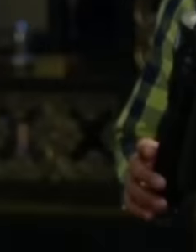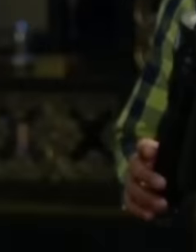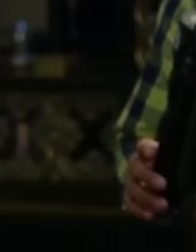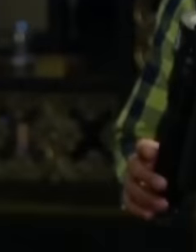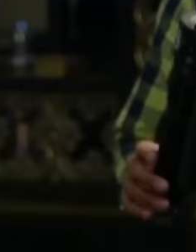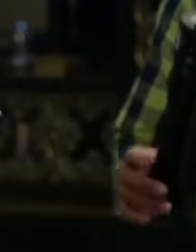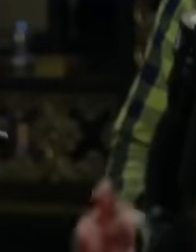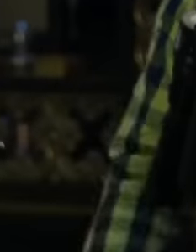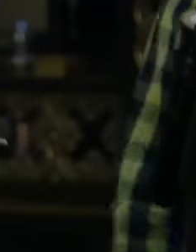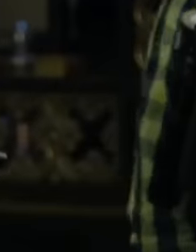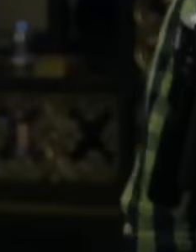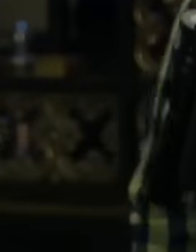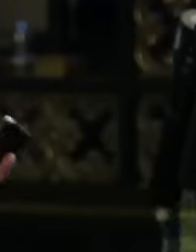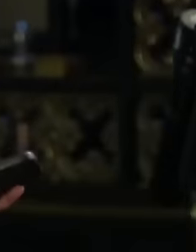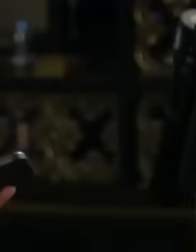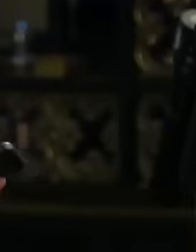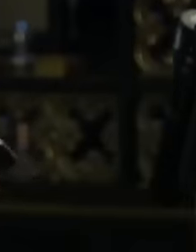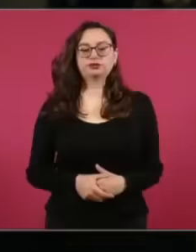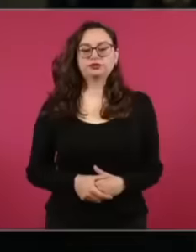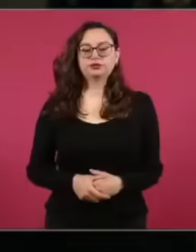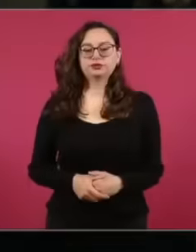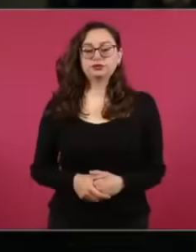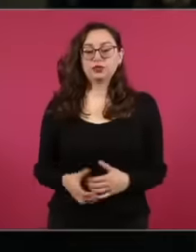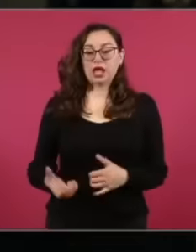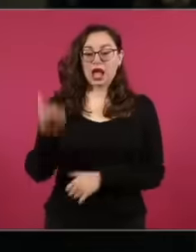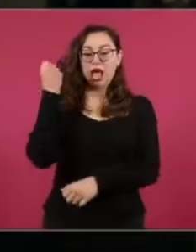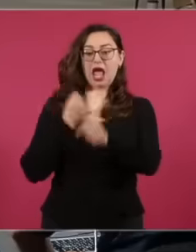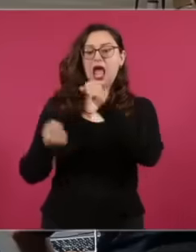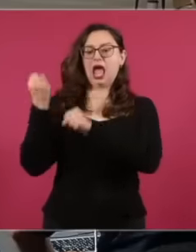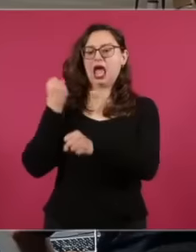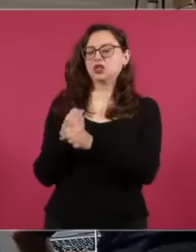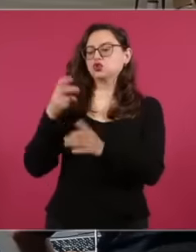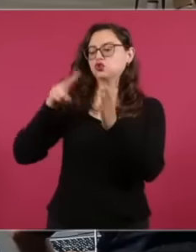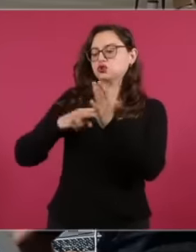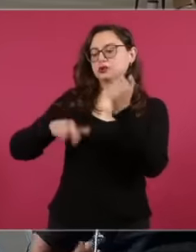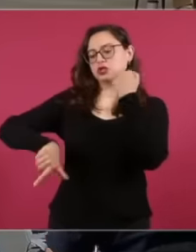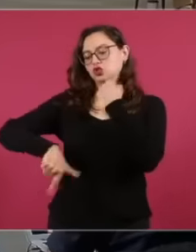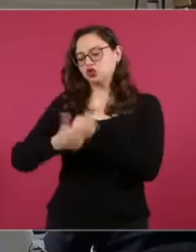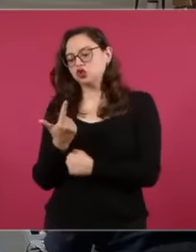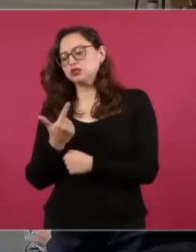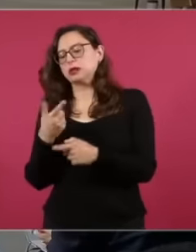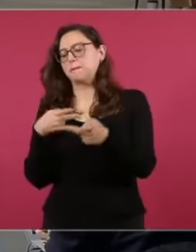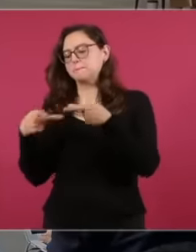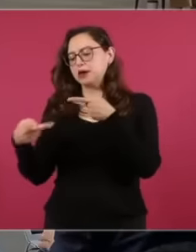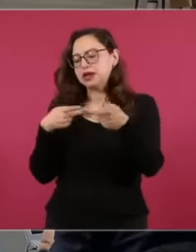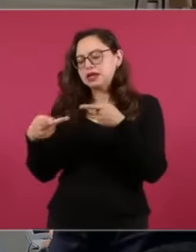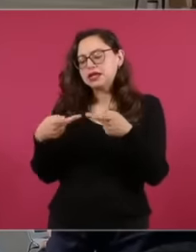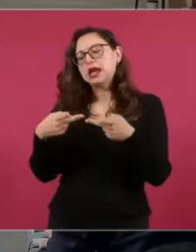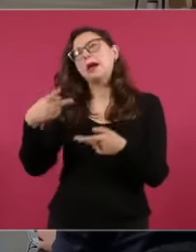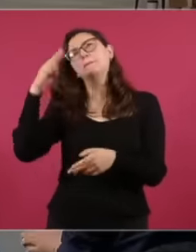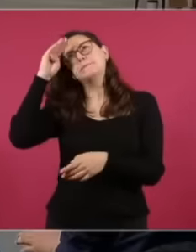planning growth in places like, precisely, the Mexican southeast is not going to be an